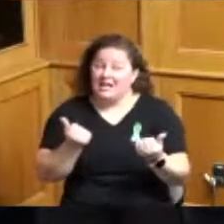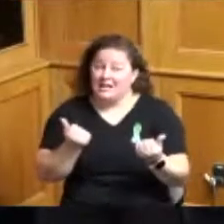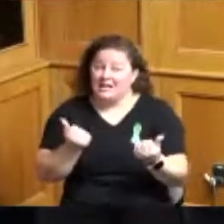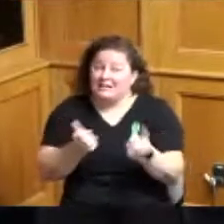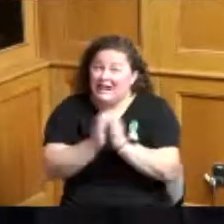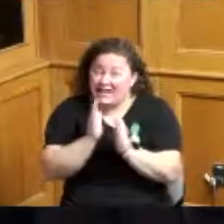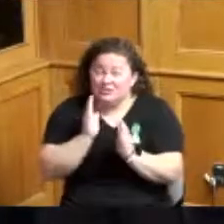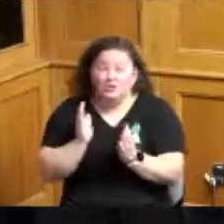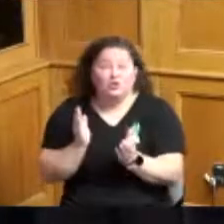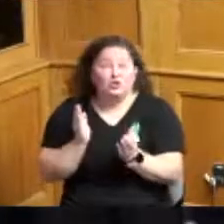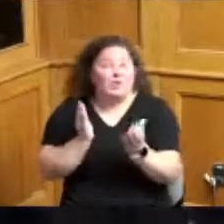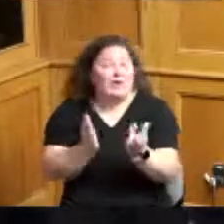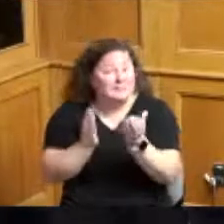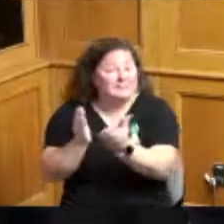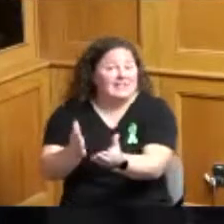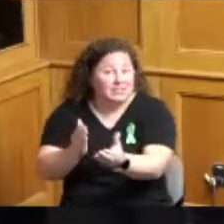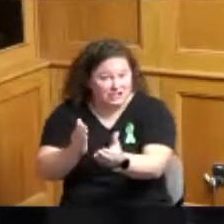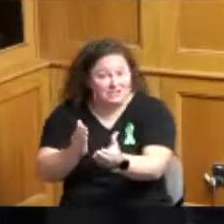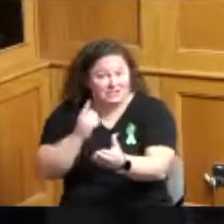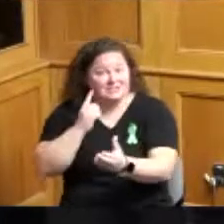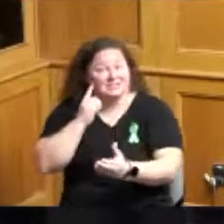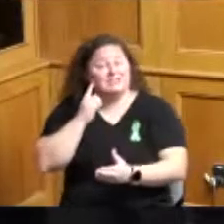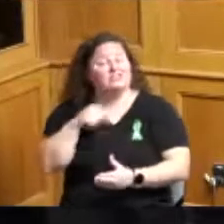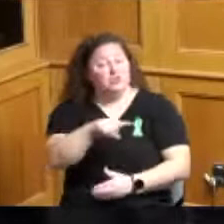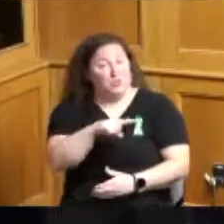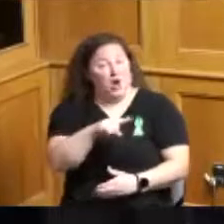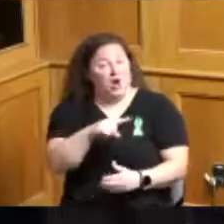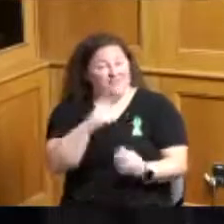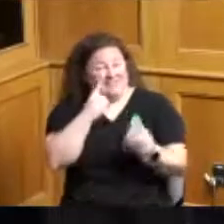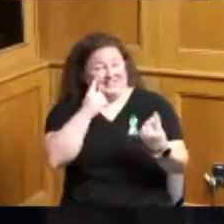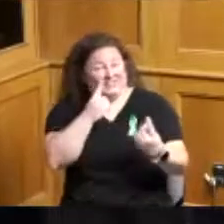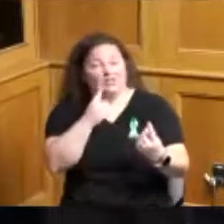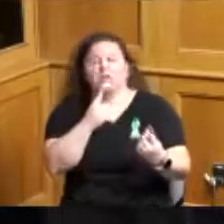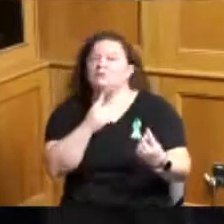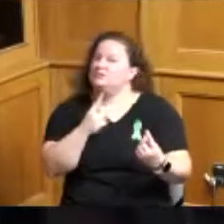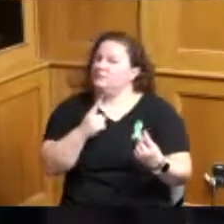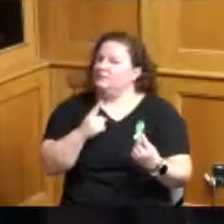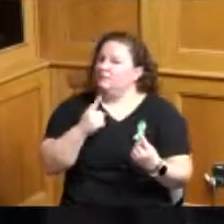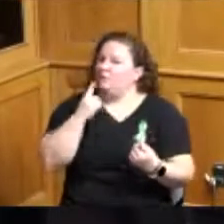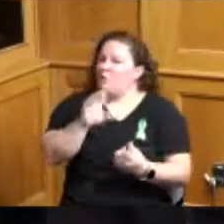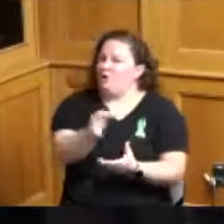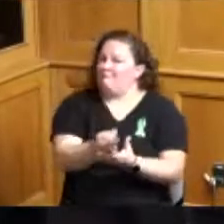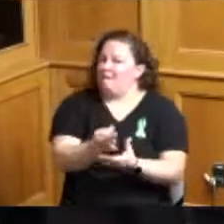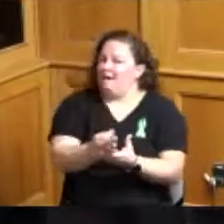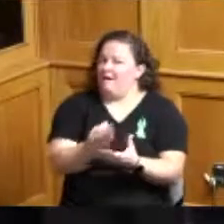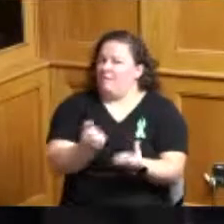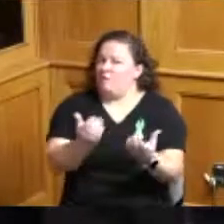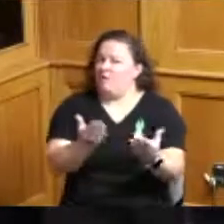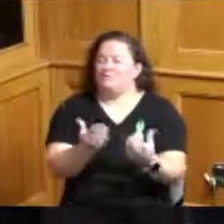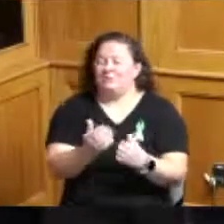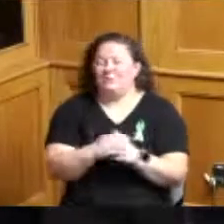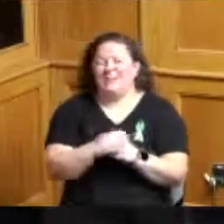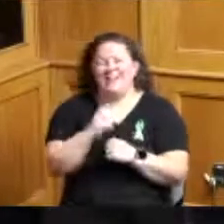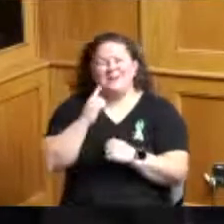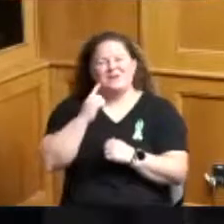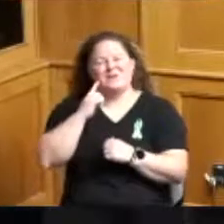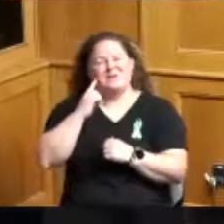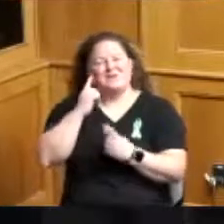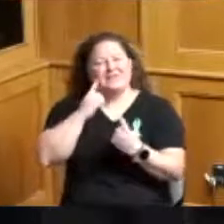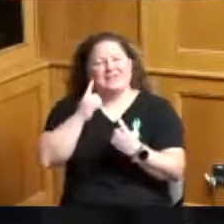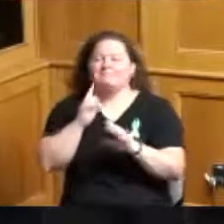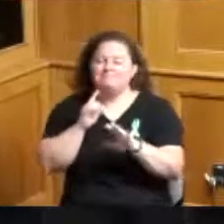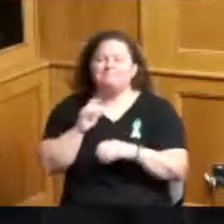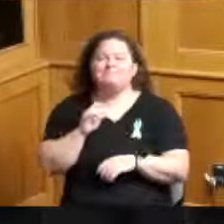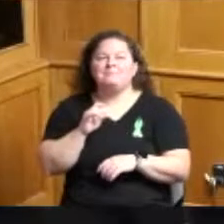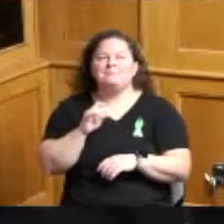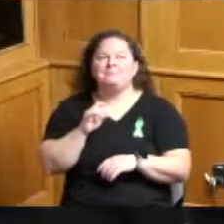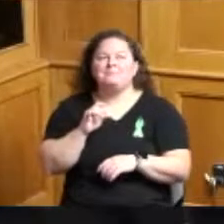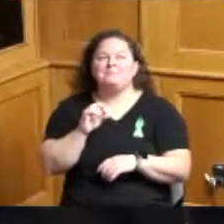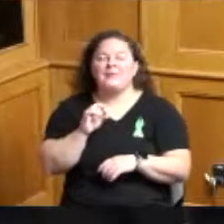be considered in your opera funds proposals they even though like for example I think you voted for